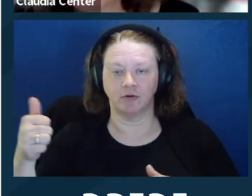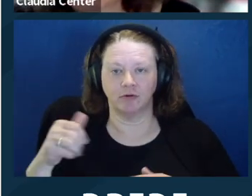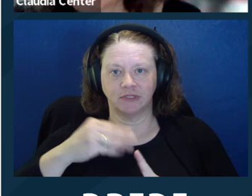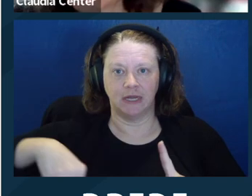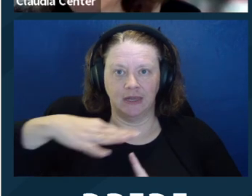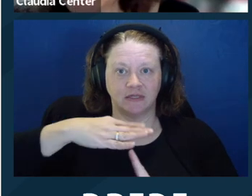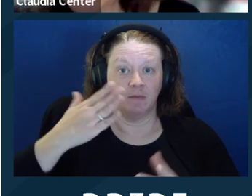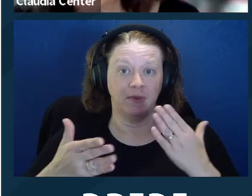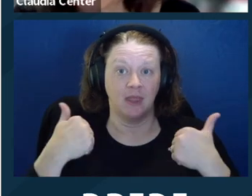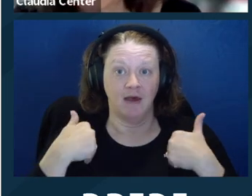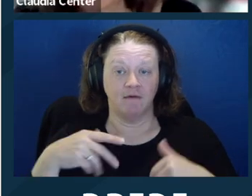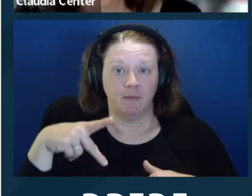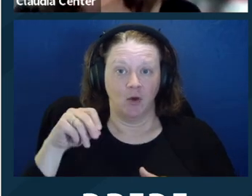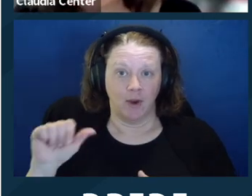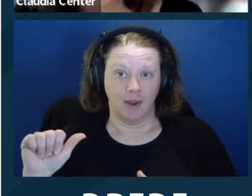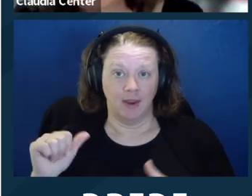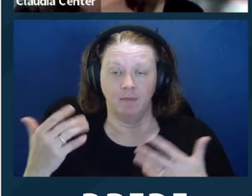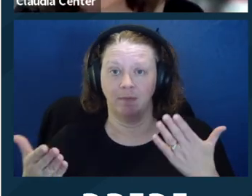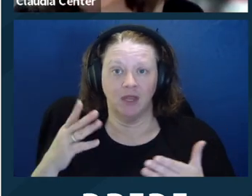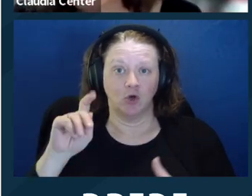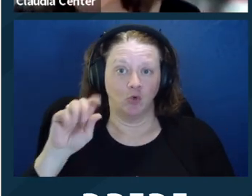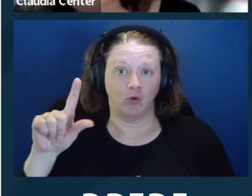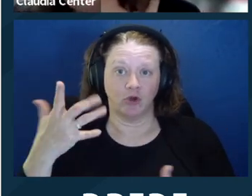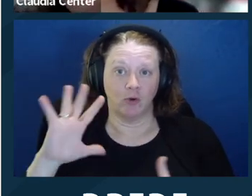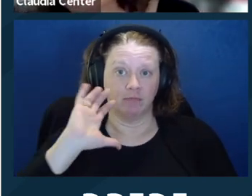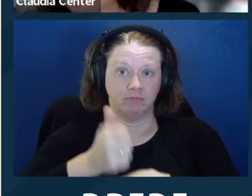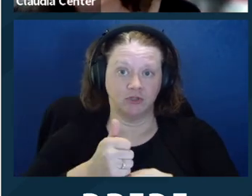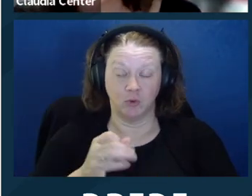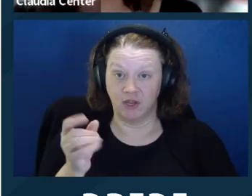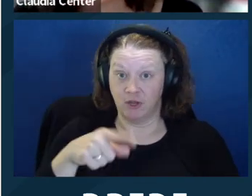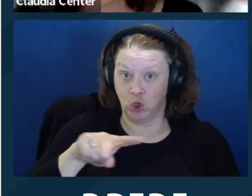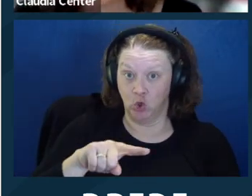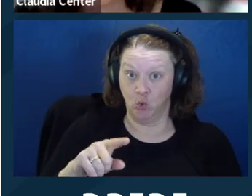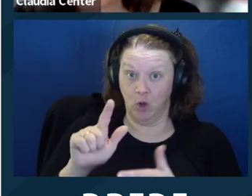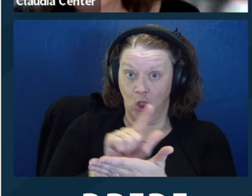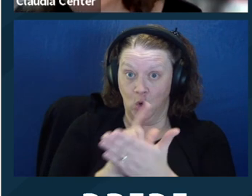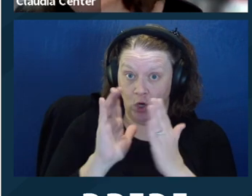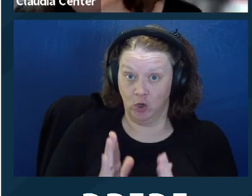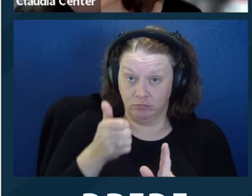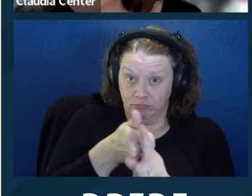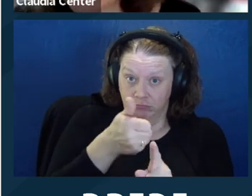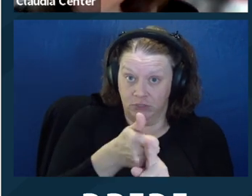detention, but may in other settings may have a power of attorney. There may be a tool already